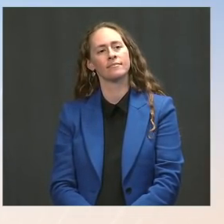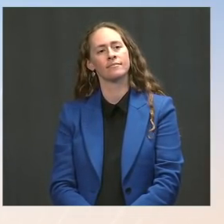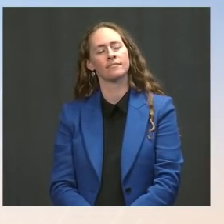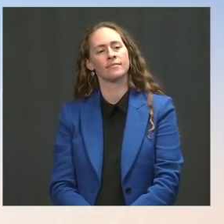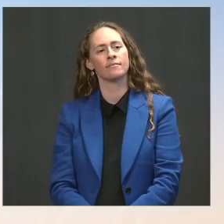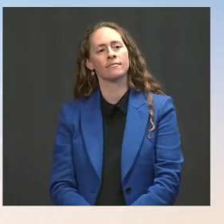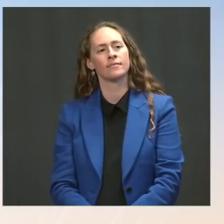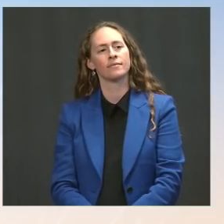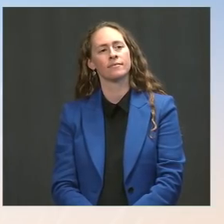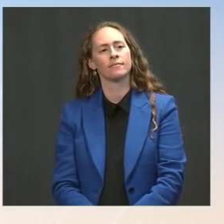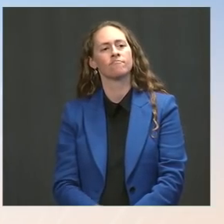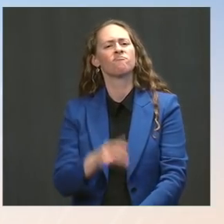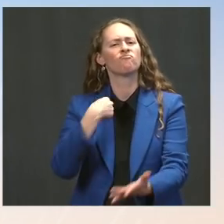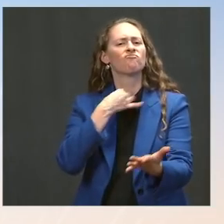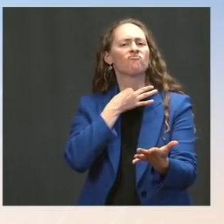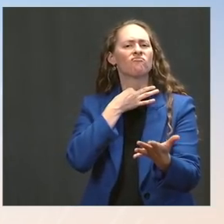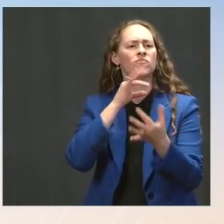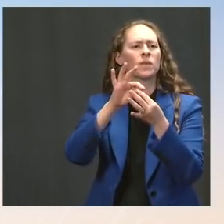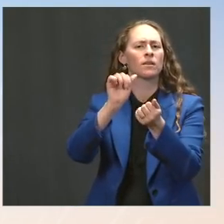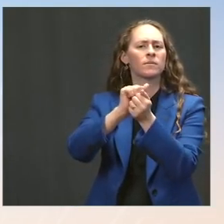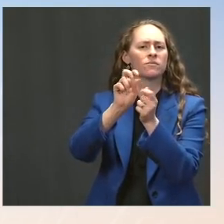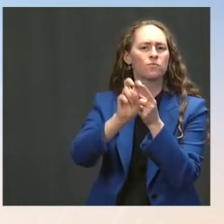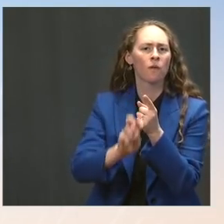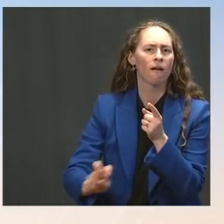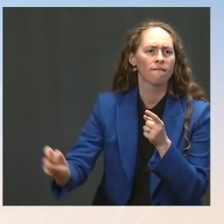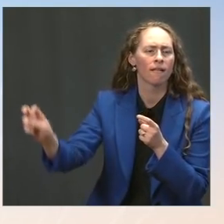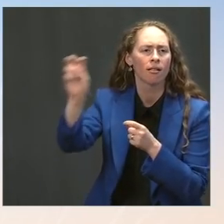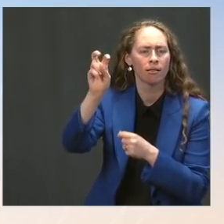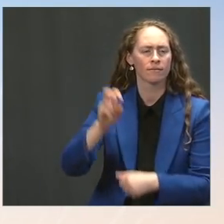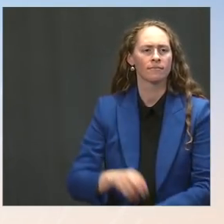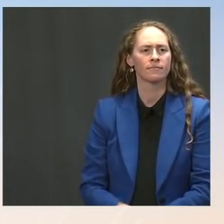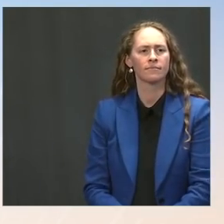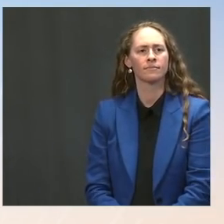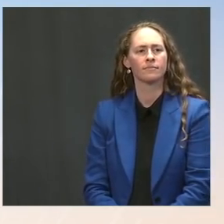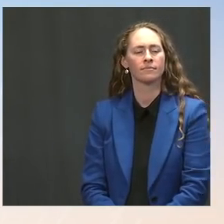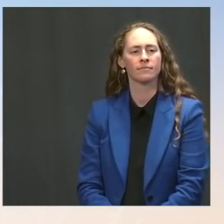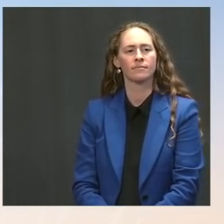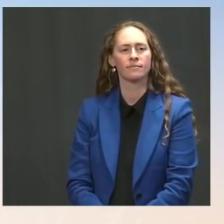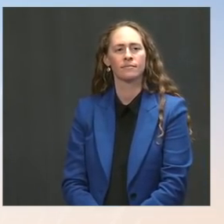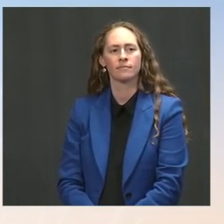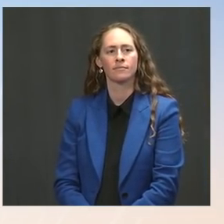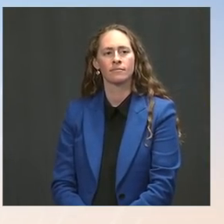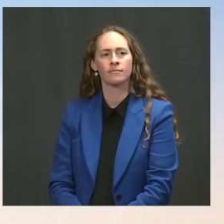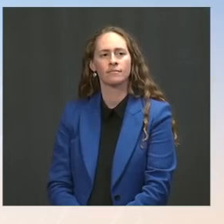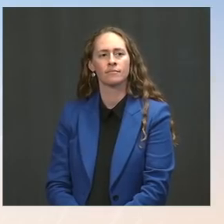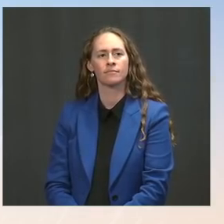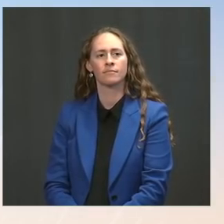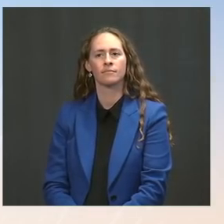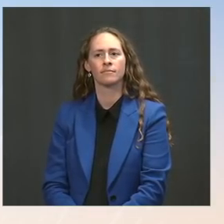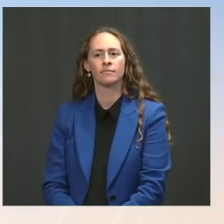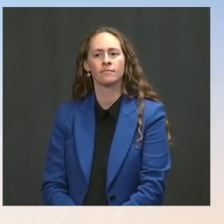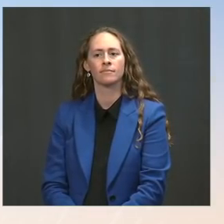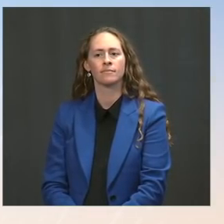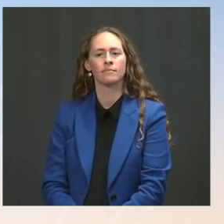is it an indefinite extension at this point? Is there an end date? And given the concern about Delta